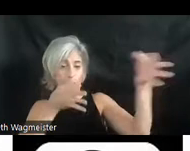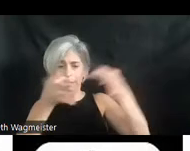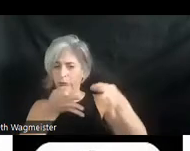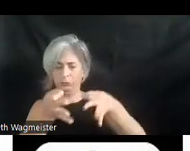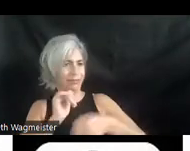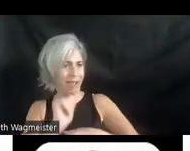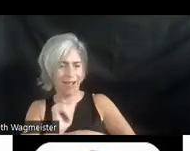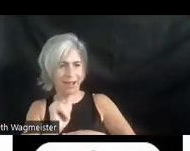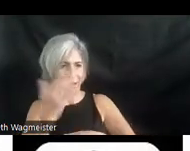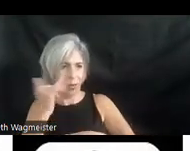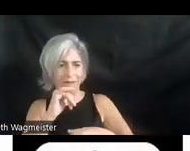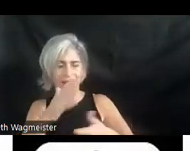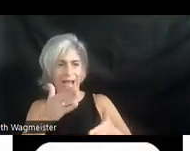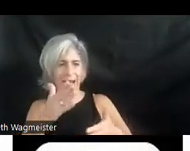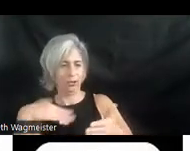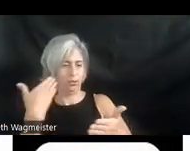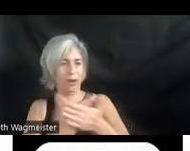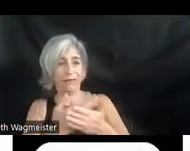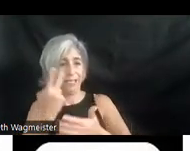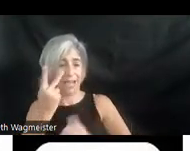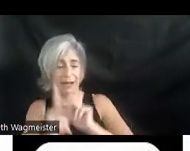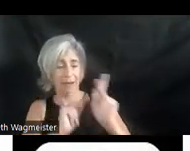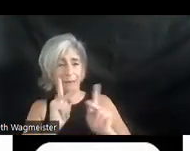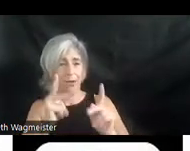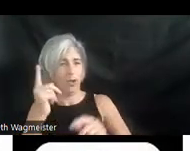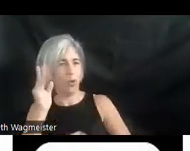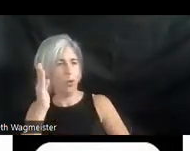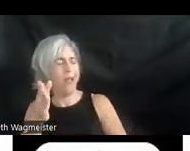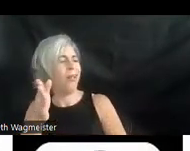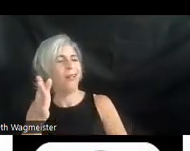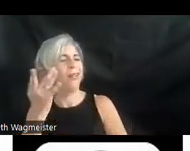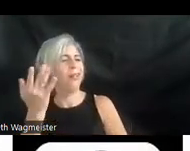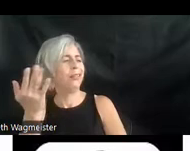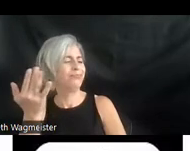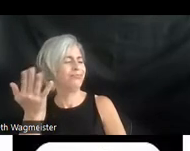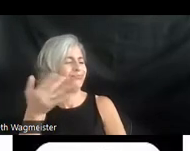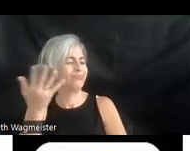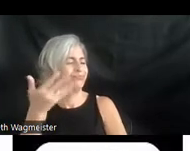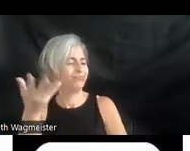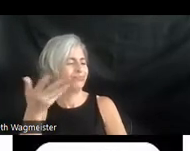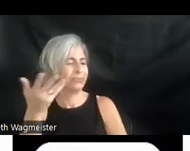because we haven't gotten to the point where sighted people will be able to accommodate